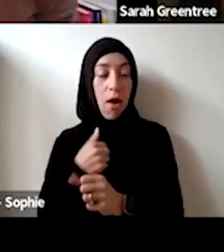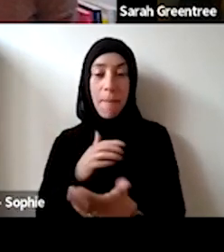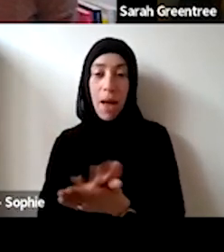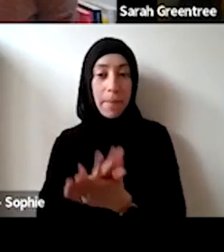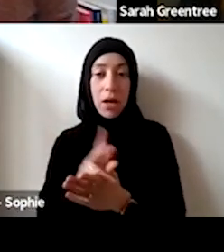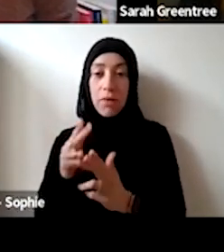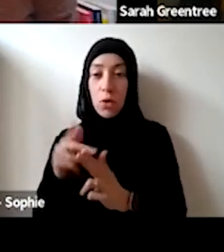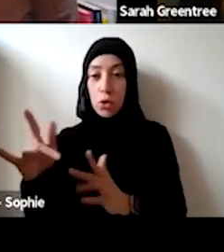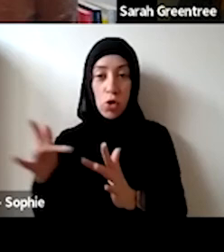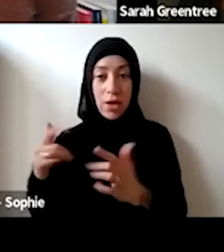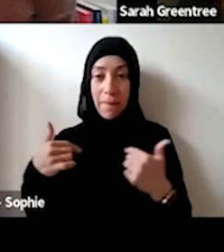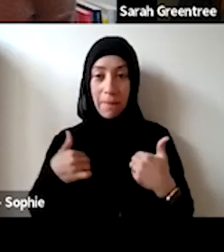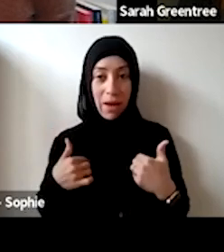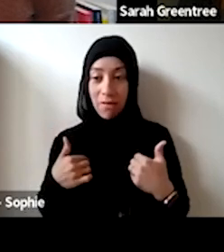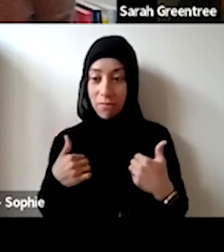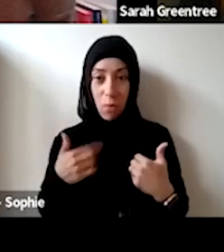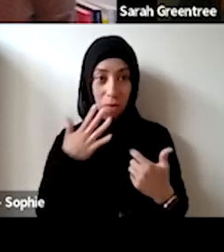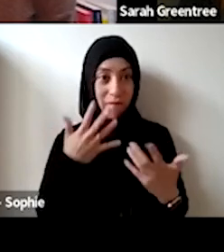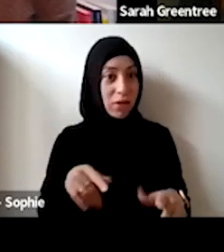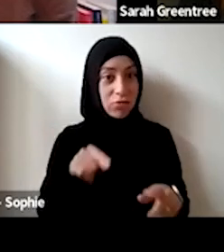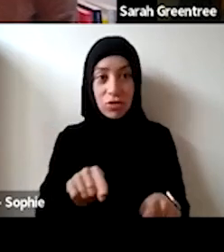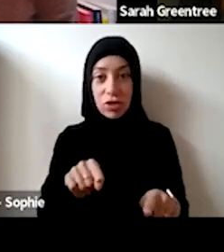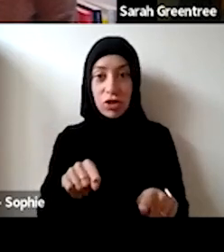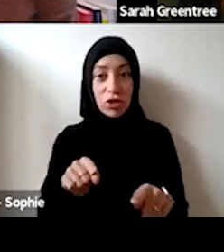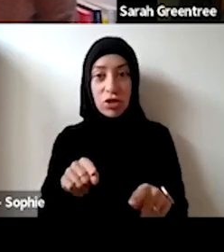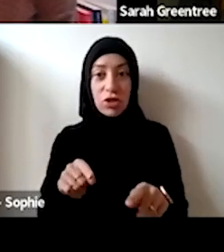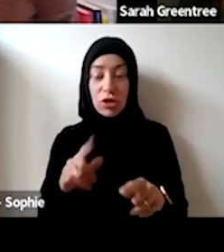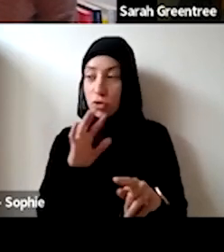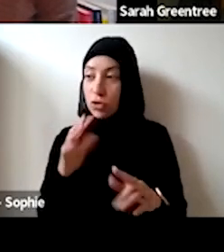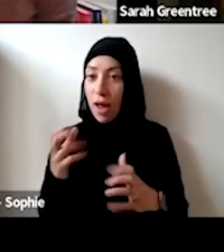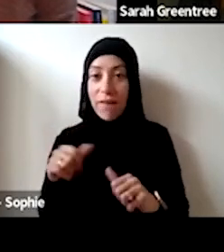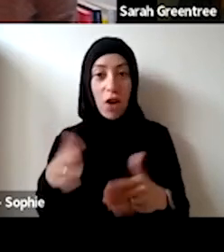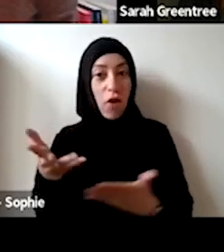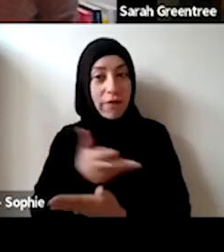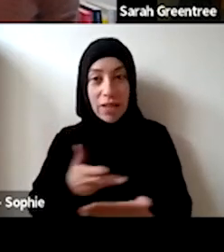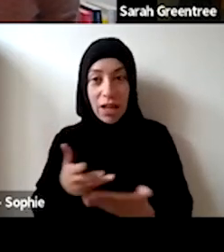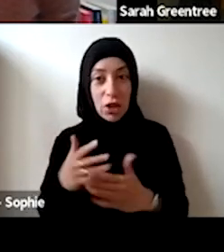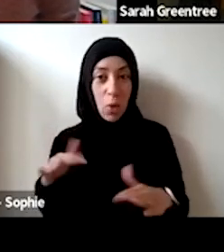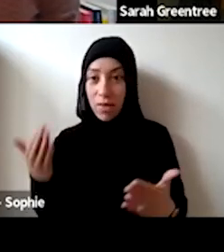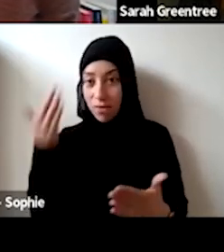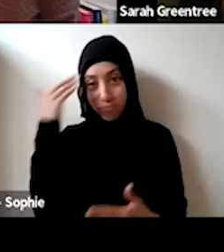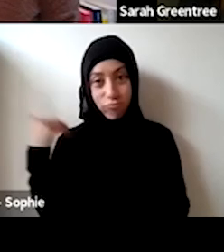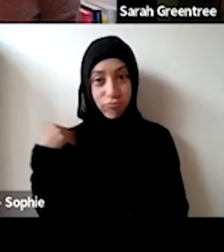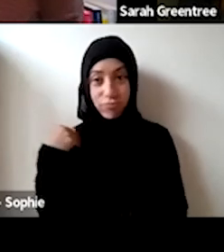off-line to anyone who falls in and under those artforms, but also with anyone else would just like to simply reach out. But there are… It